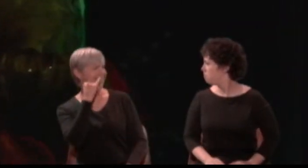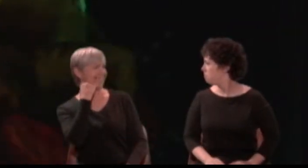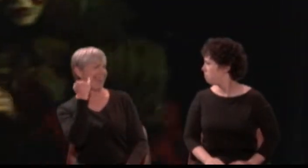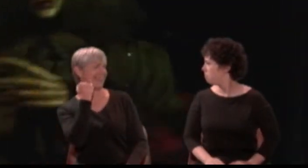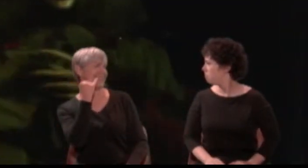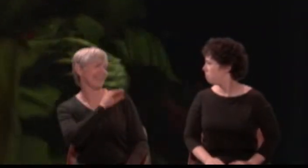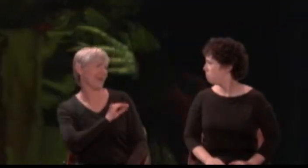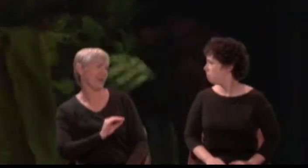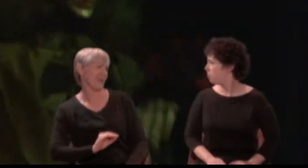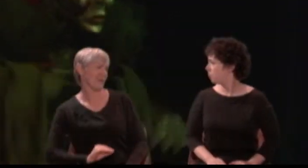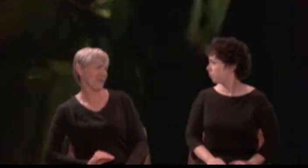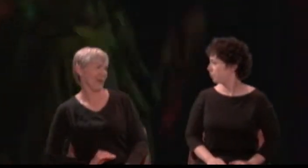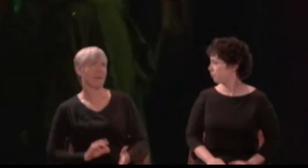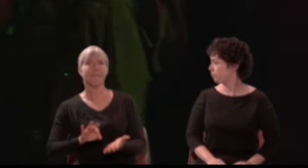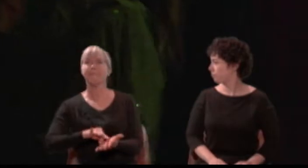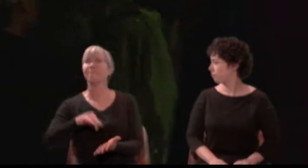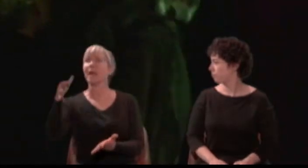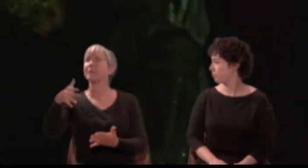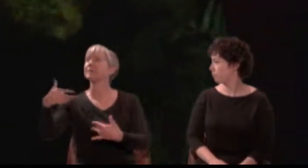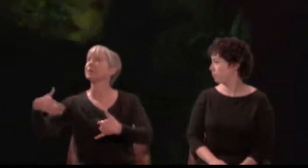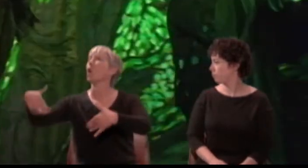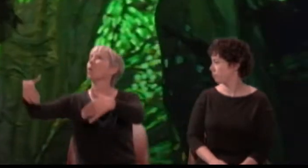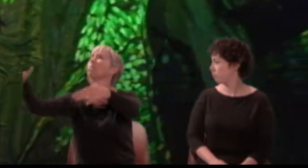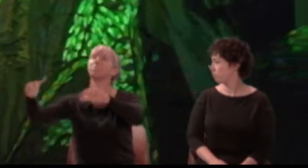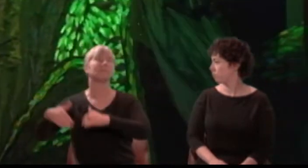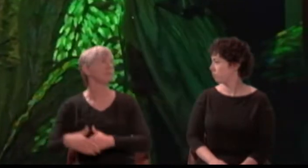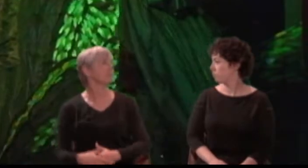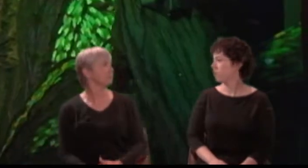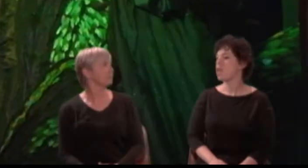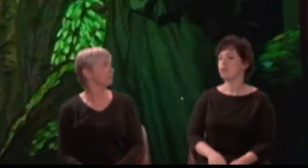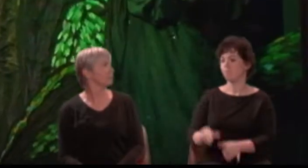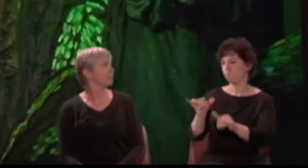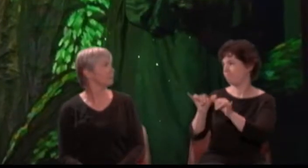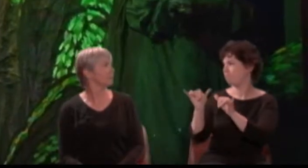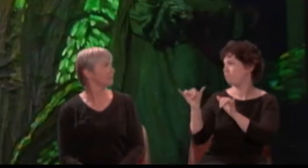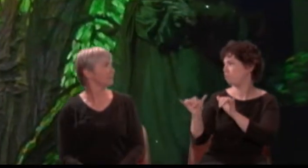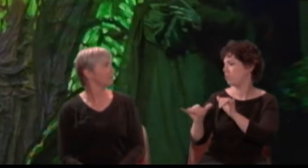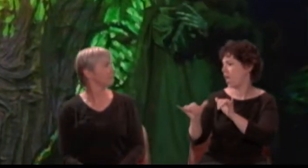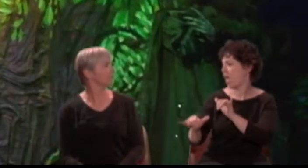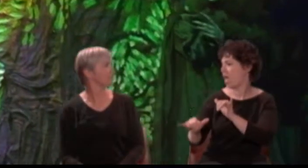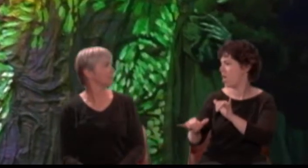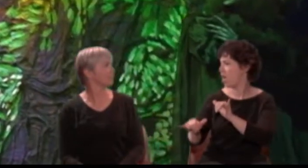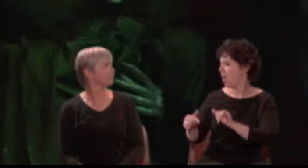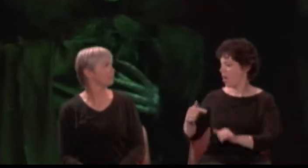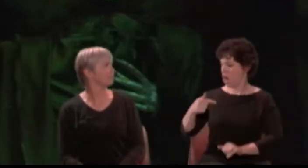Fairies, skip hence. Oberon: 'Tarry, rash wanton! Am not I thy lord?